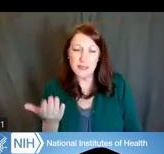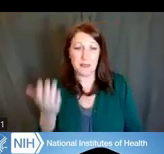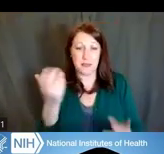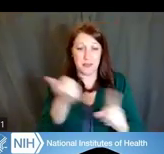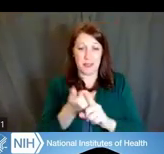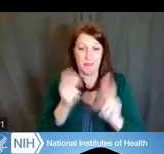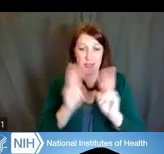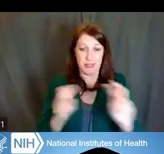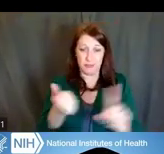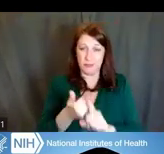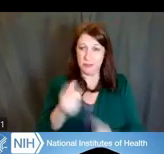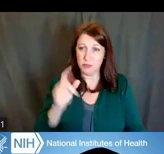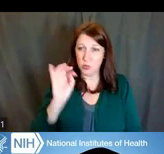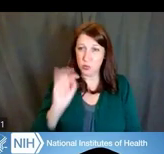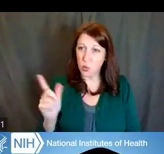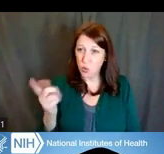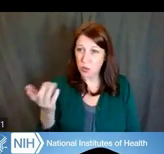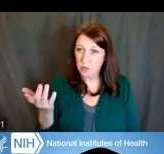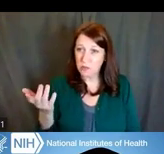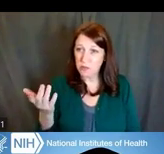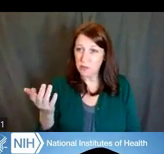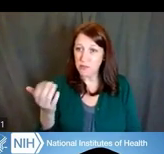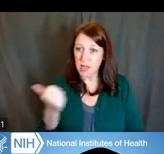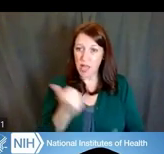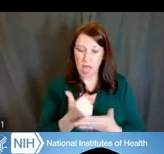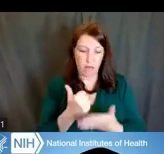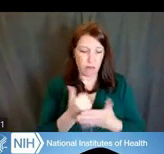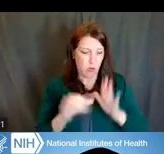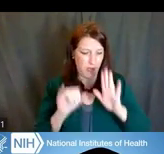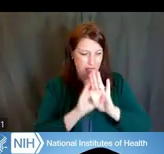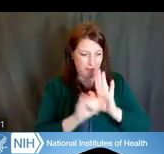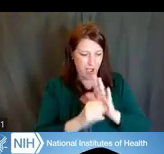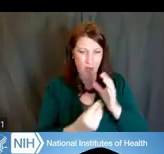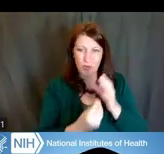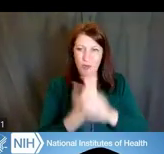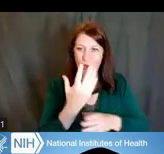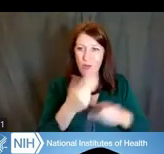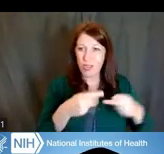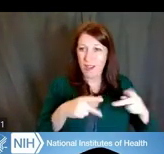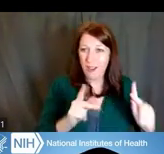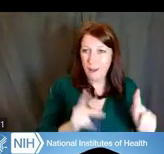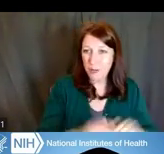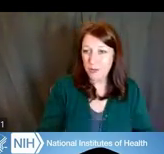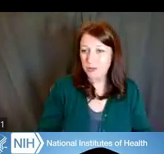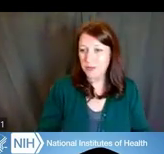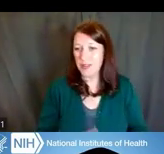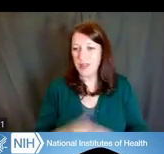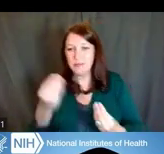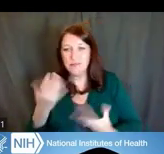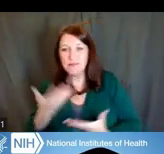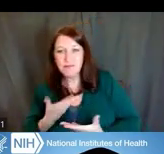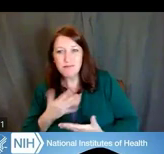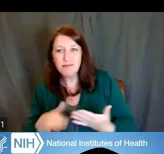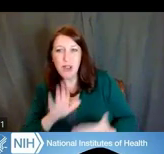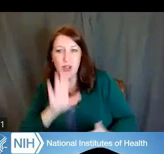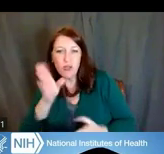and they help you identify growth opportunities. They provide you information about your career interests,